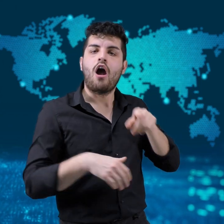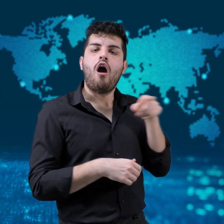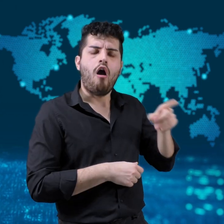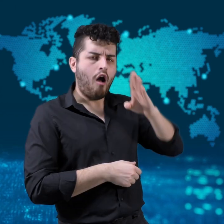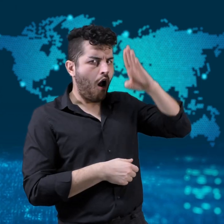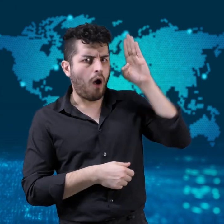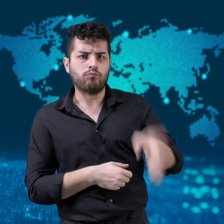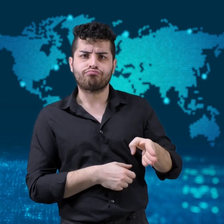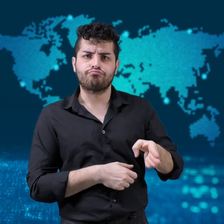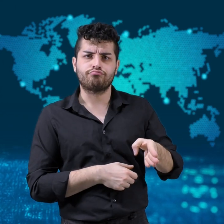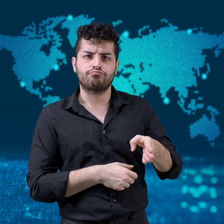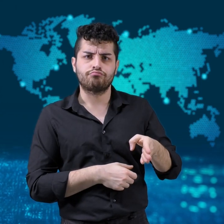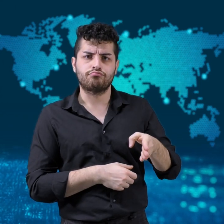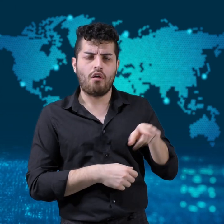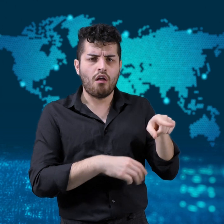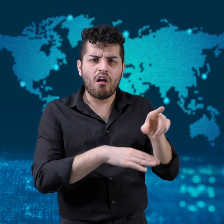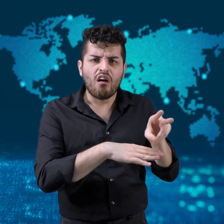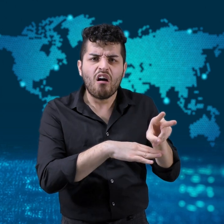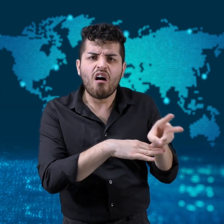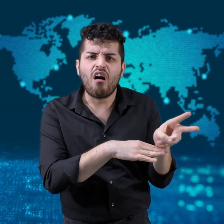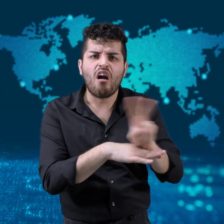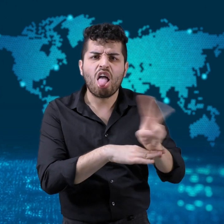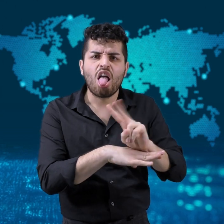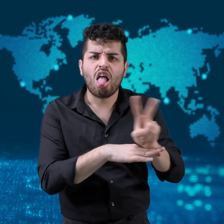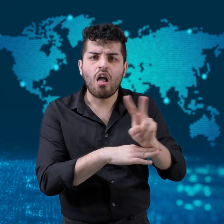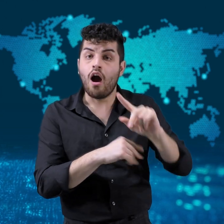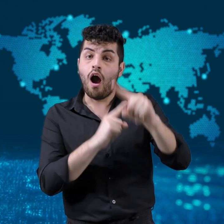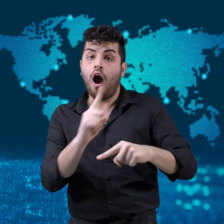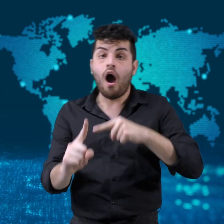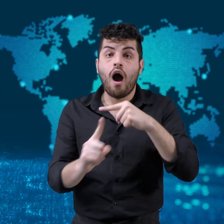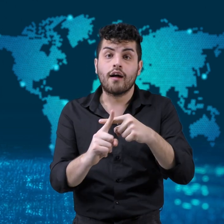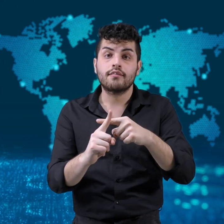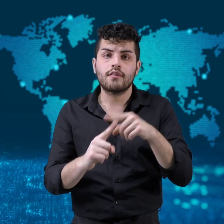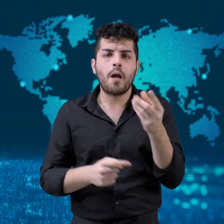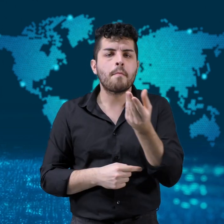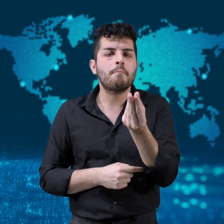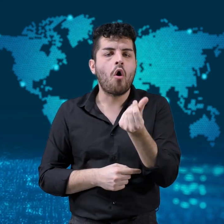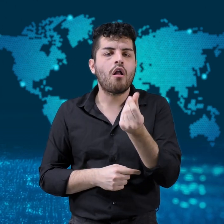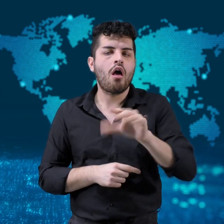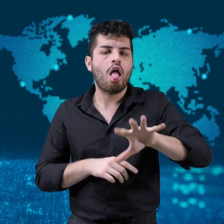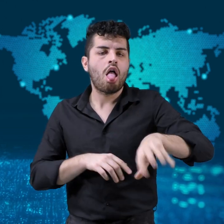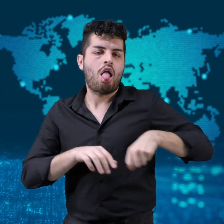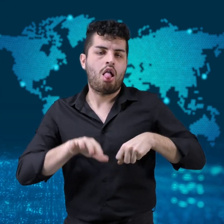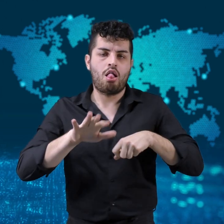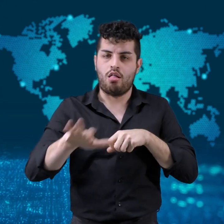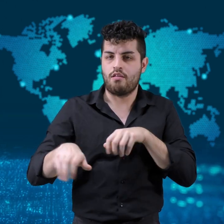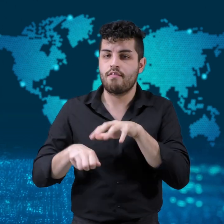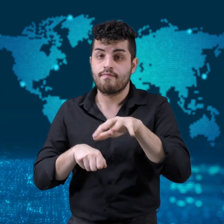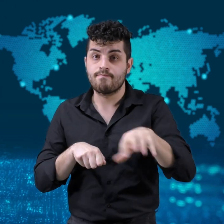was convicted of fraud and embezzlement.